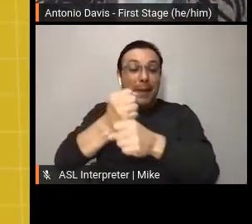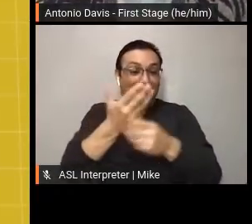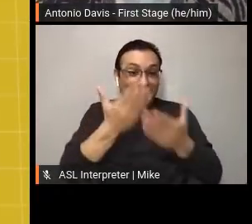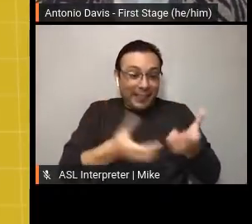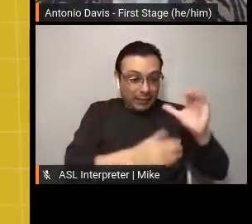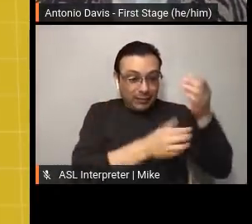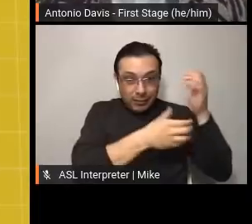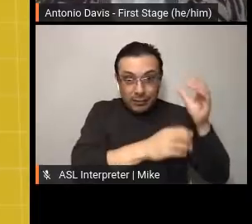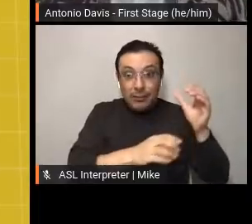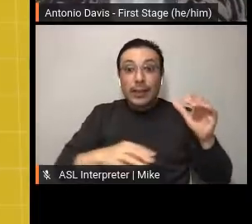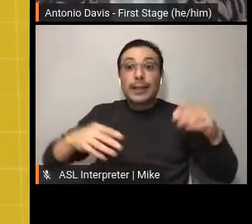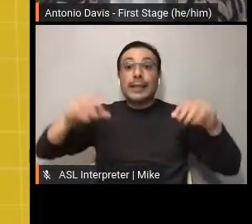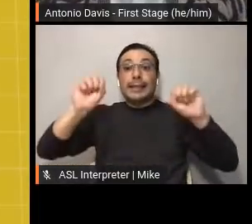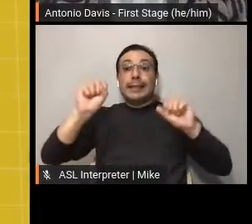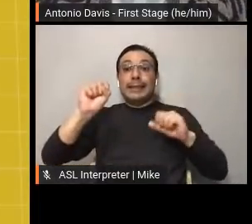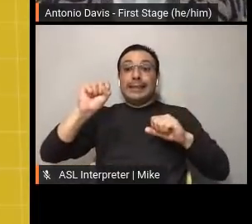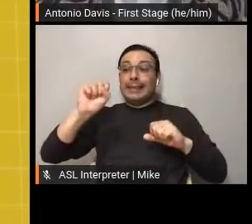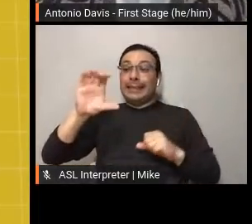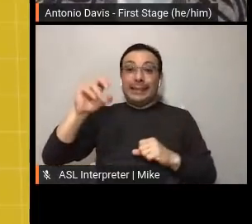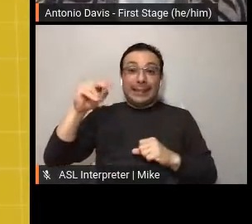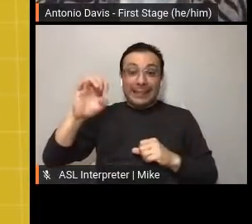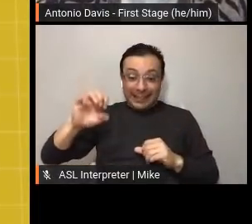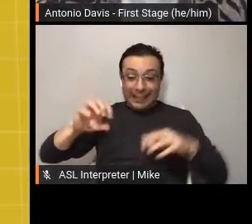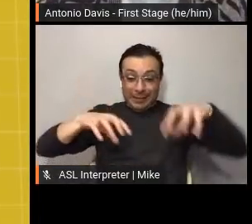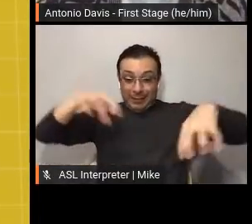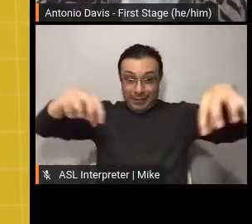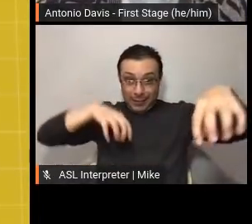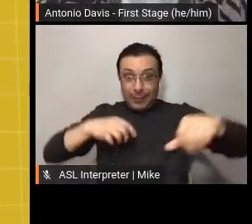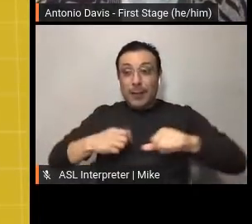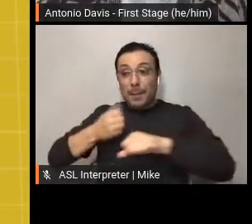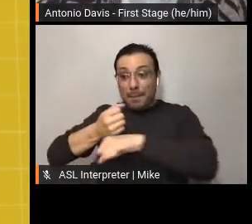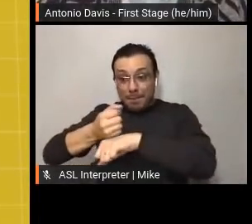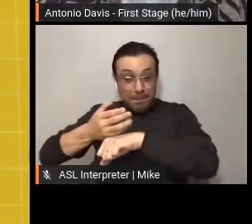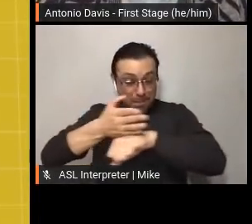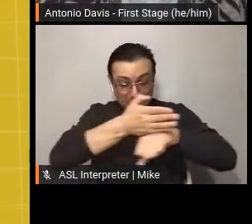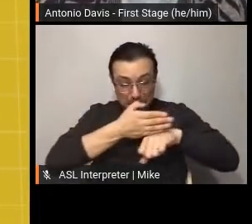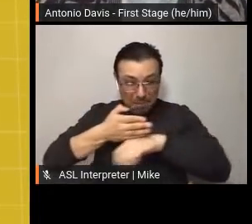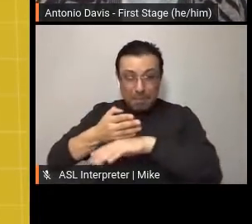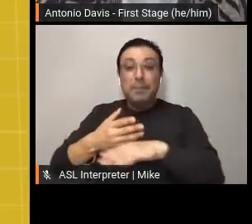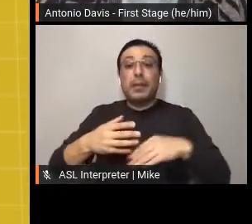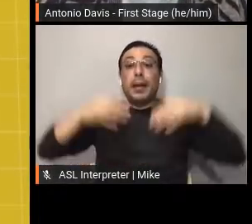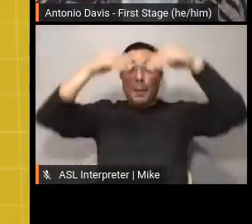carpentry. Before I close with a blooper reel, I give you these three takeaways.